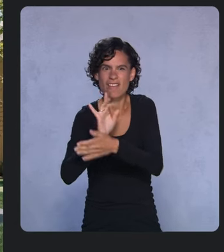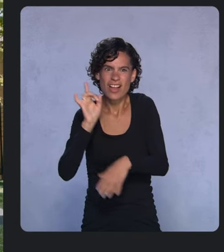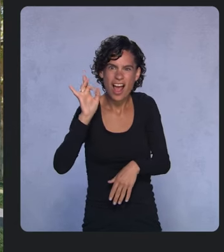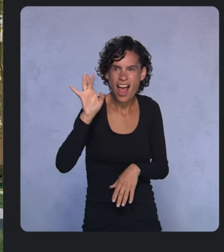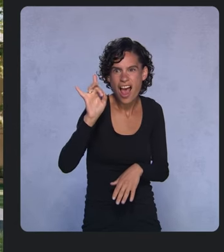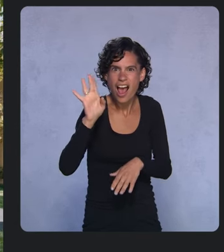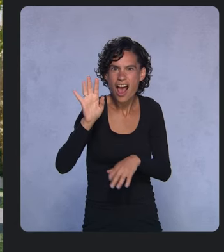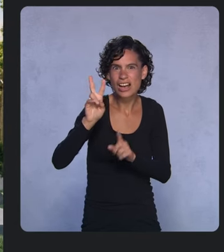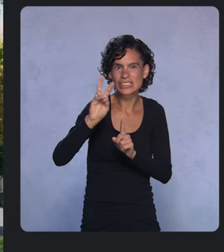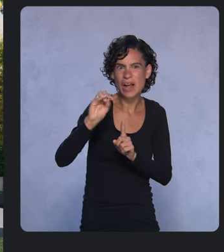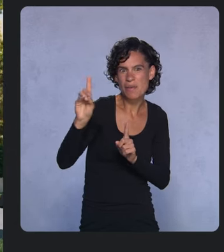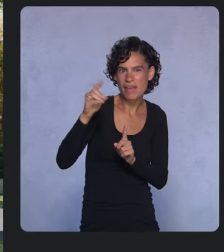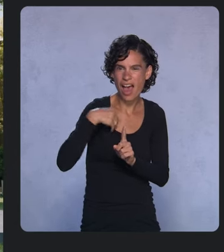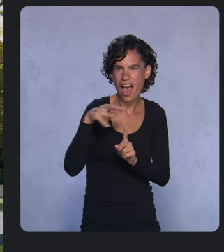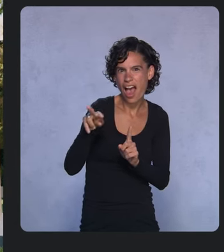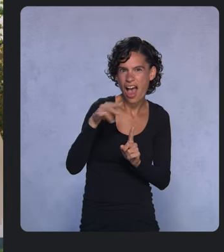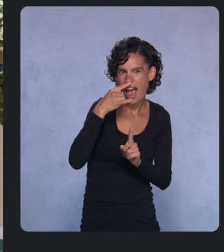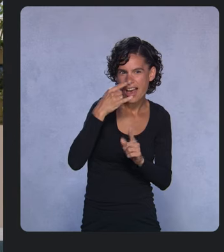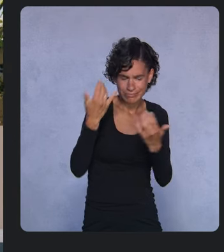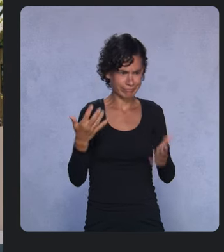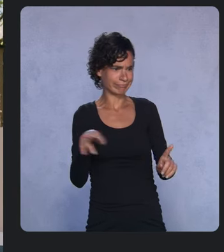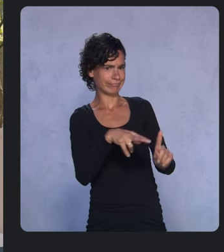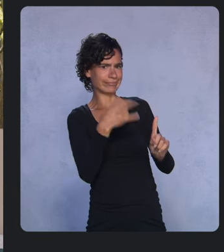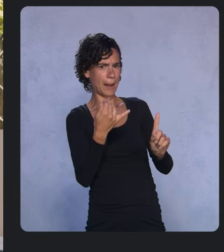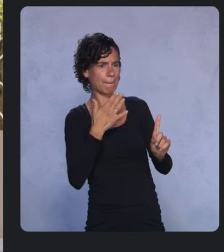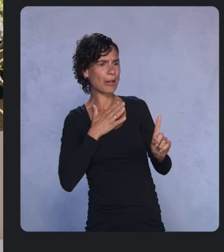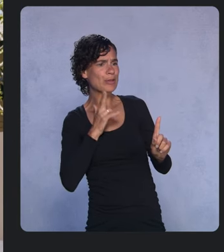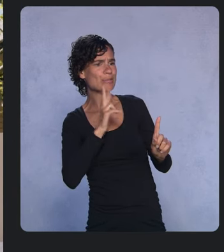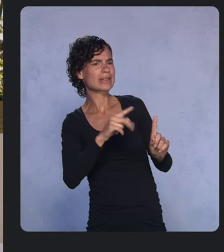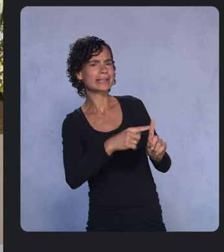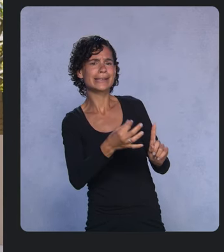Now my three-year-old chats with her grandparents every week on Duo.